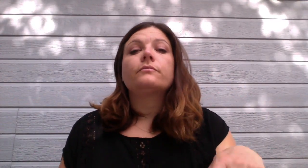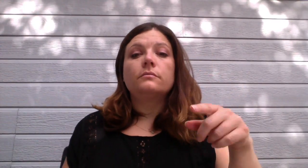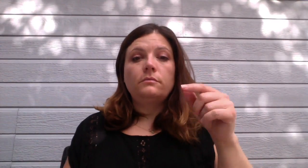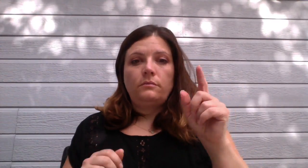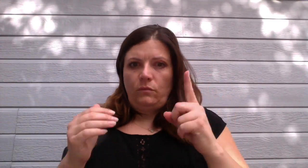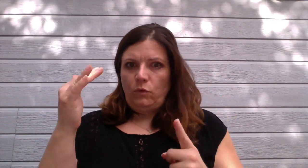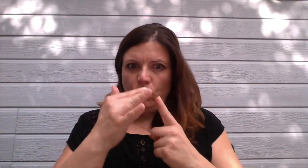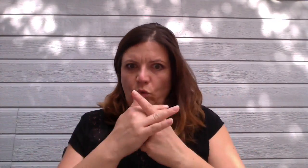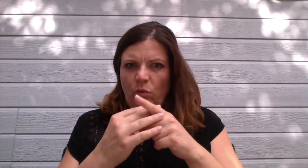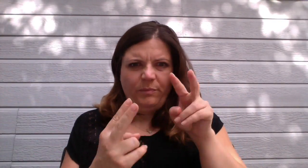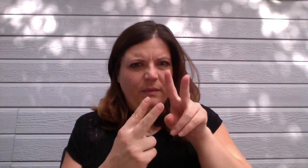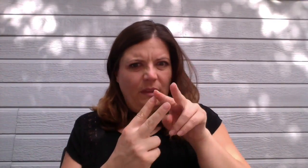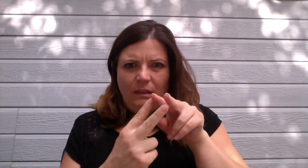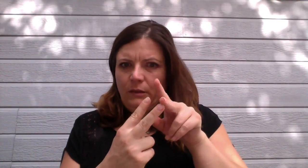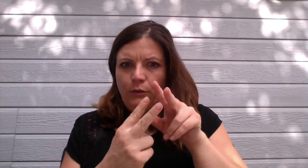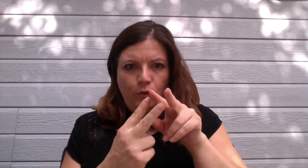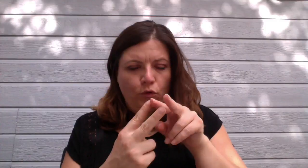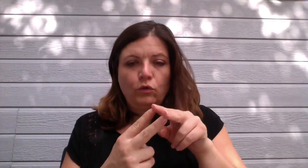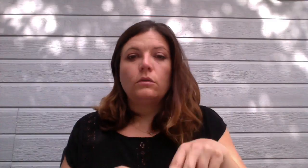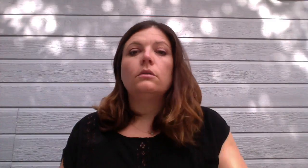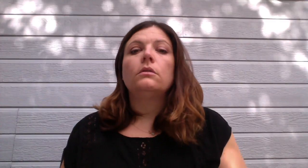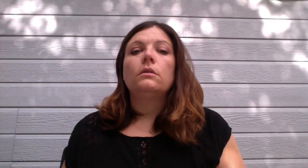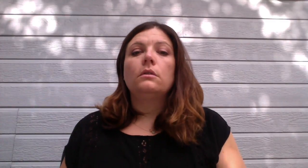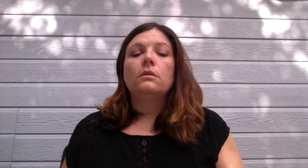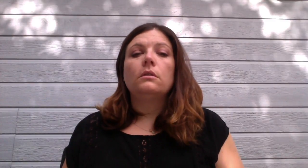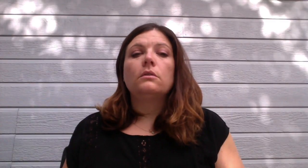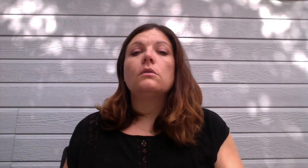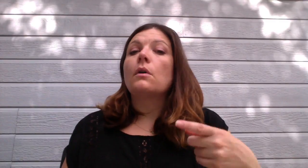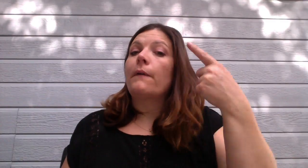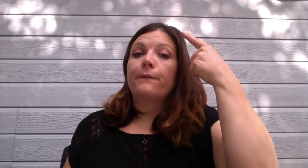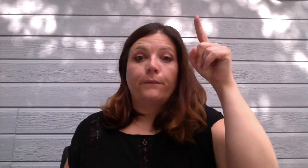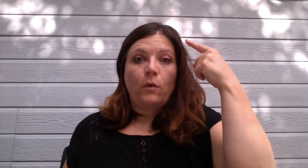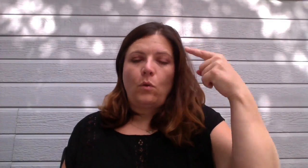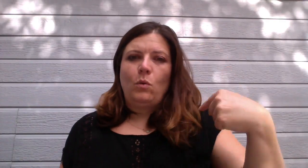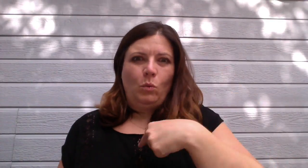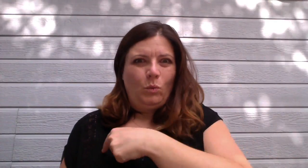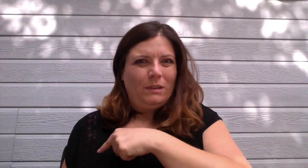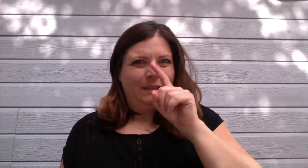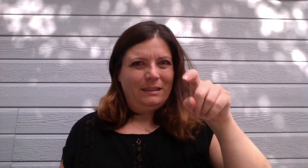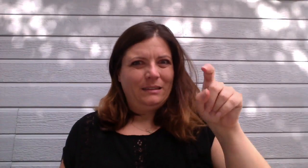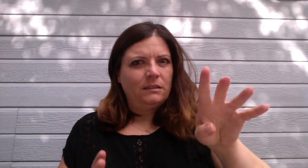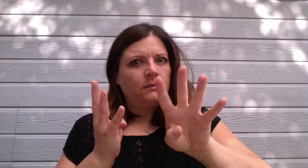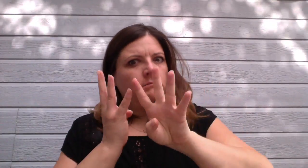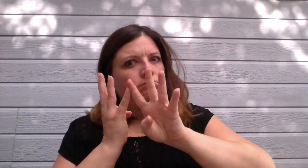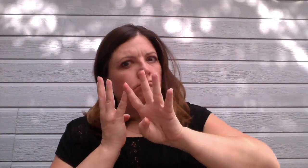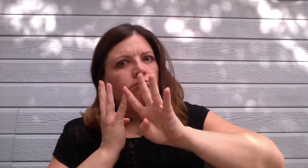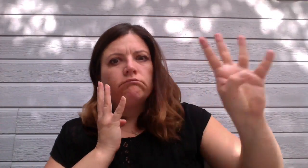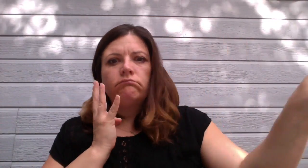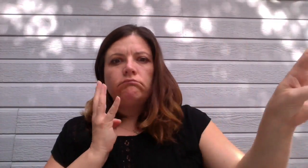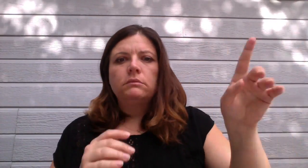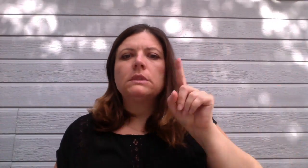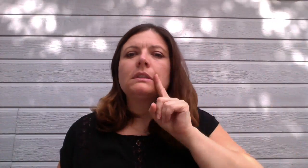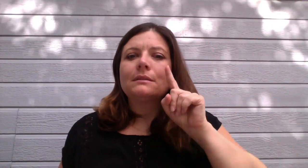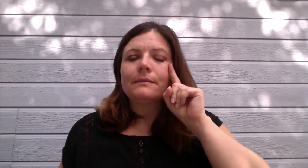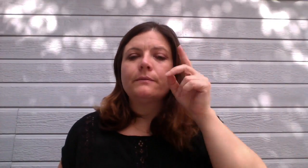Please show up in person either CC or LV building. What is this for? We need a long line of deaf and